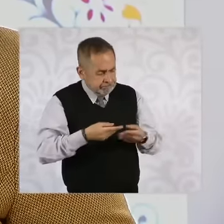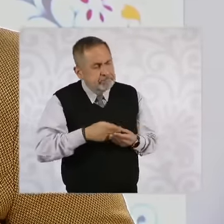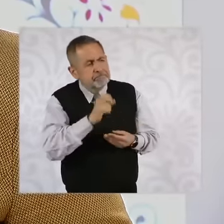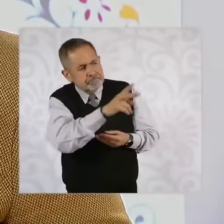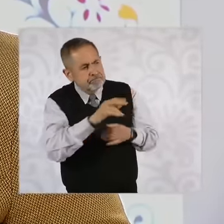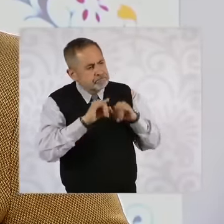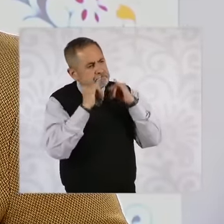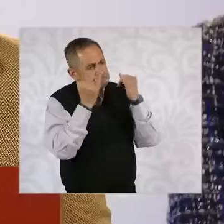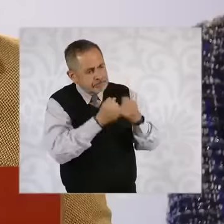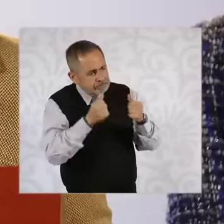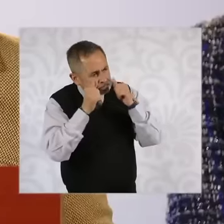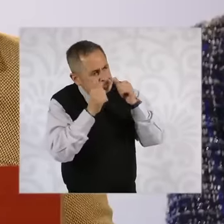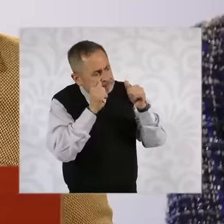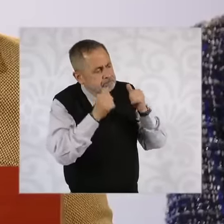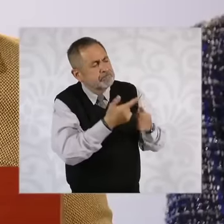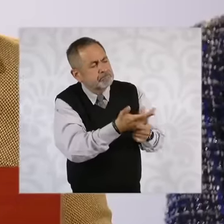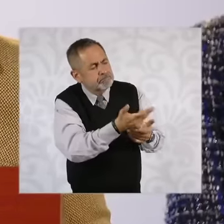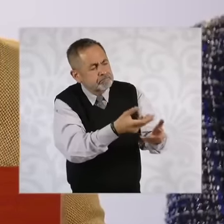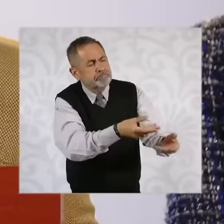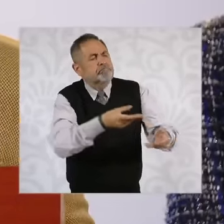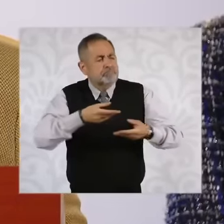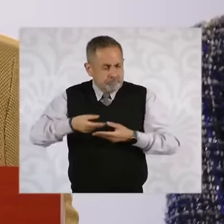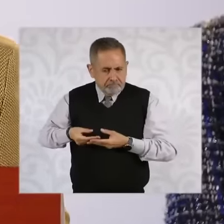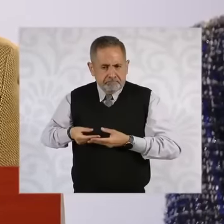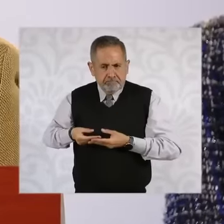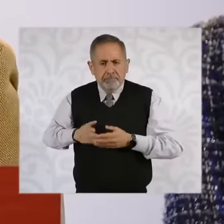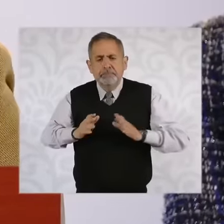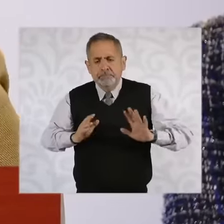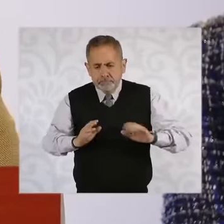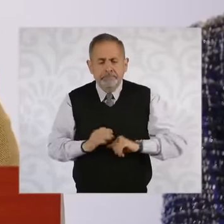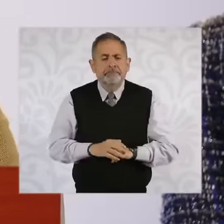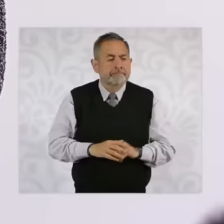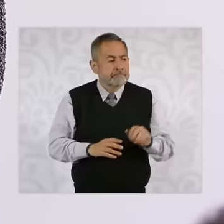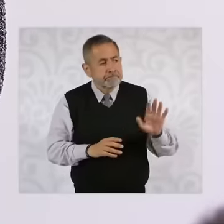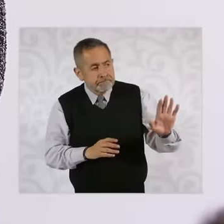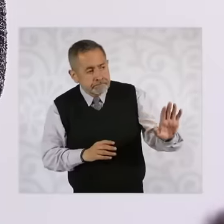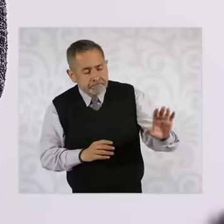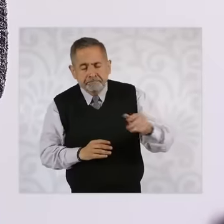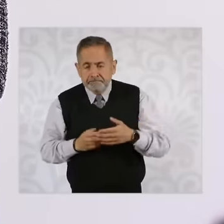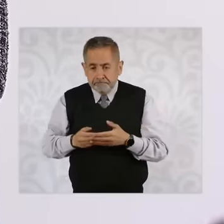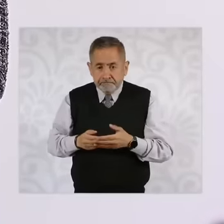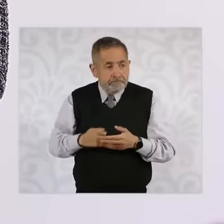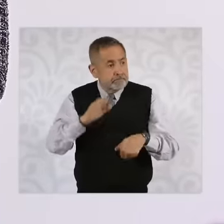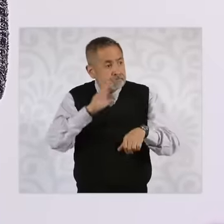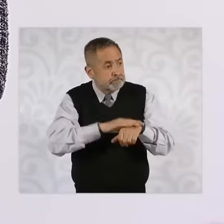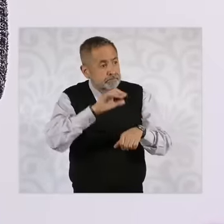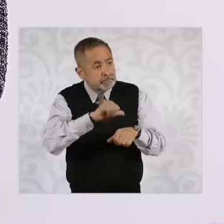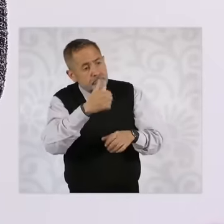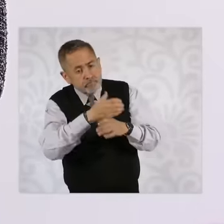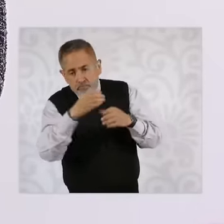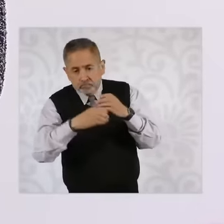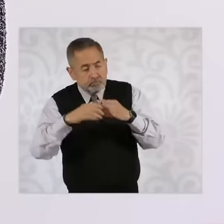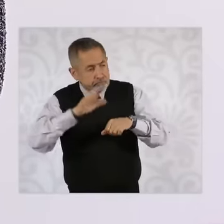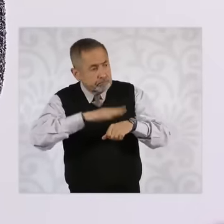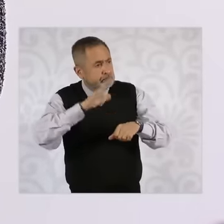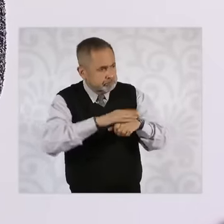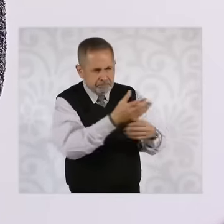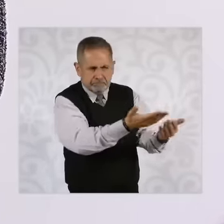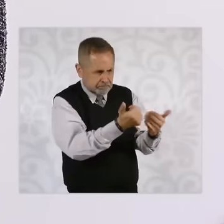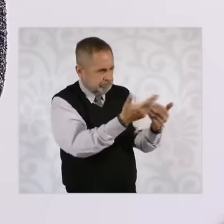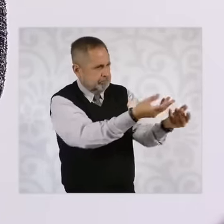and we agreed that if they had any other comments on the matter we would receive them but